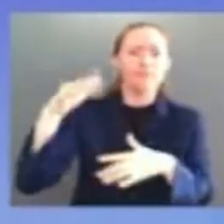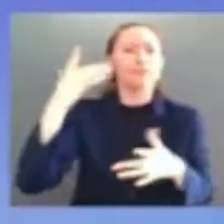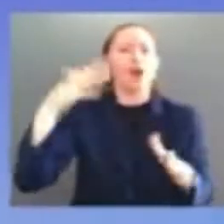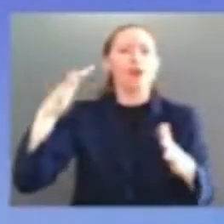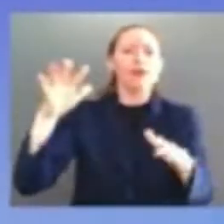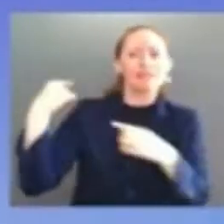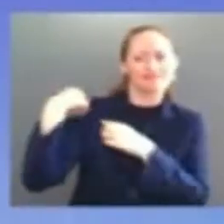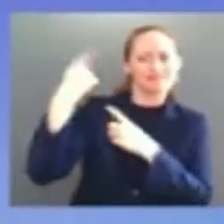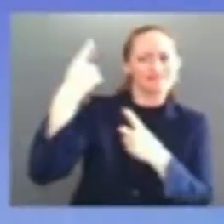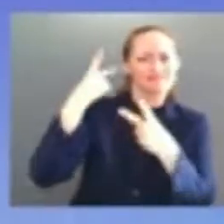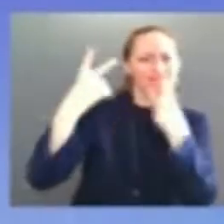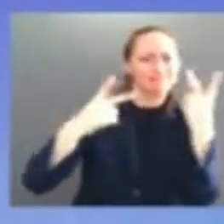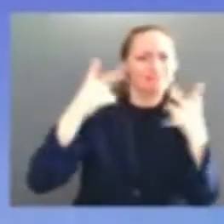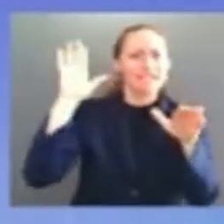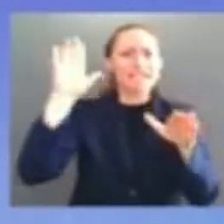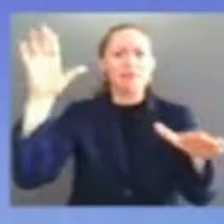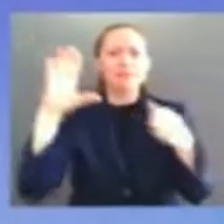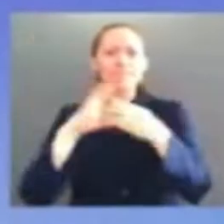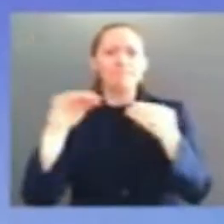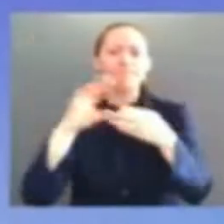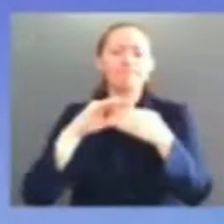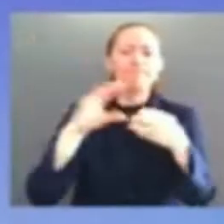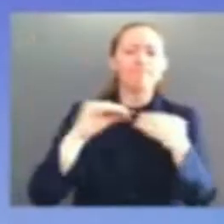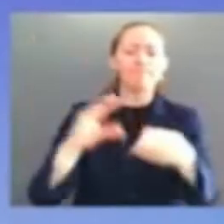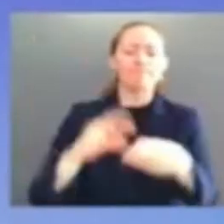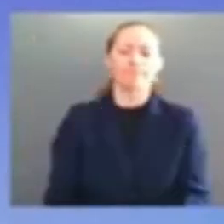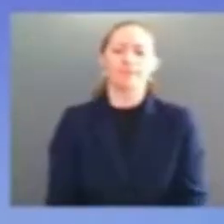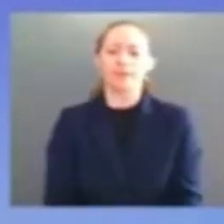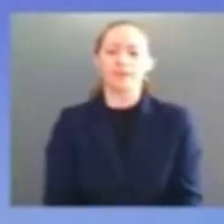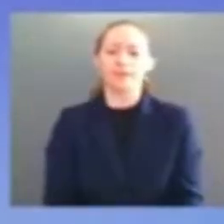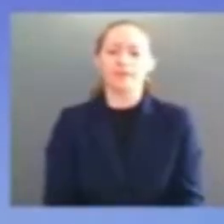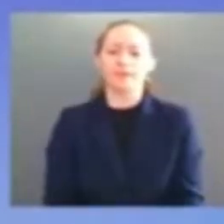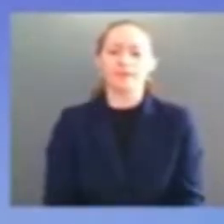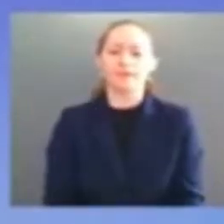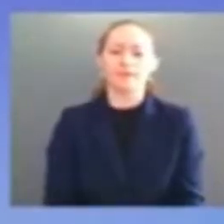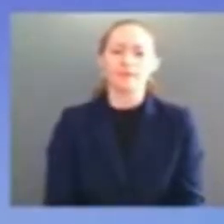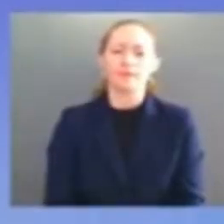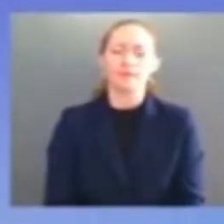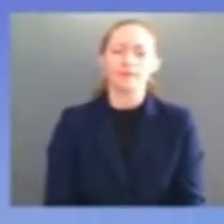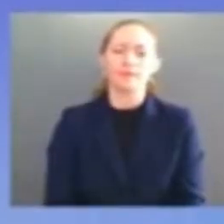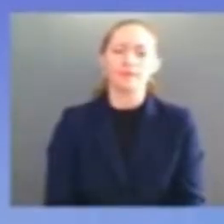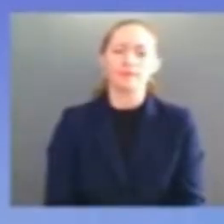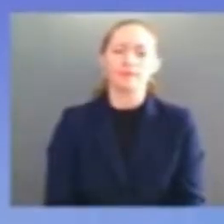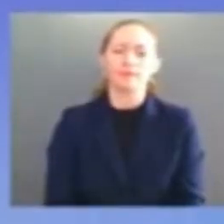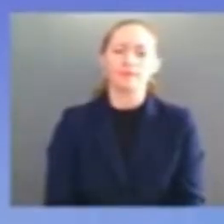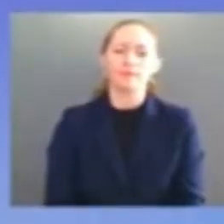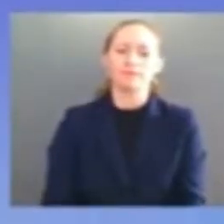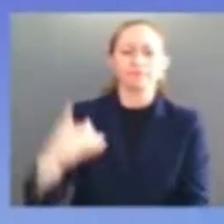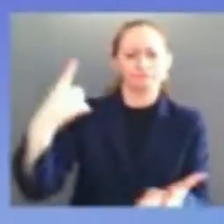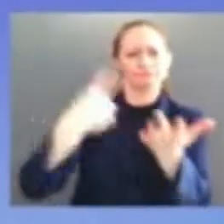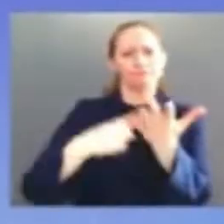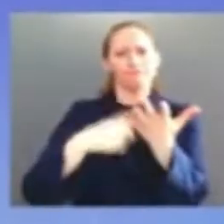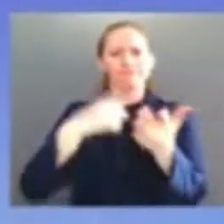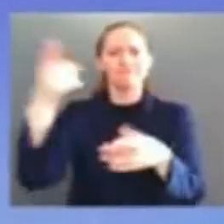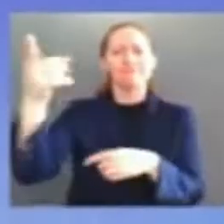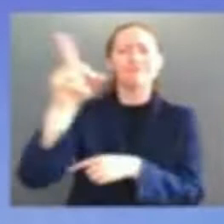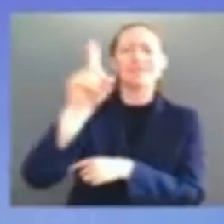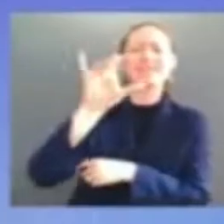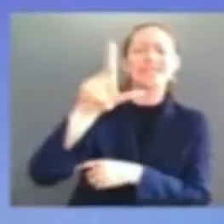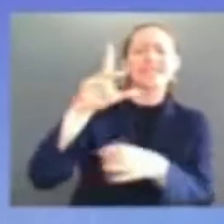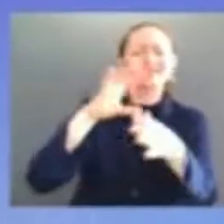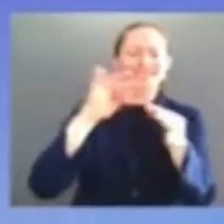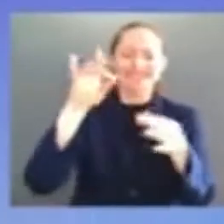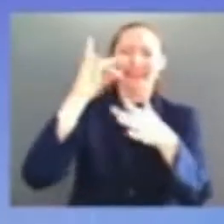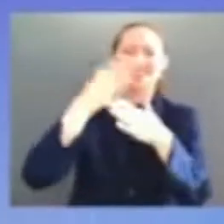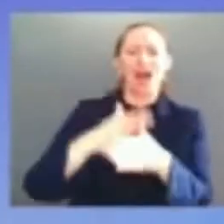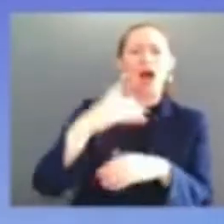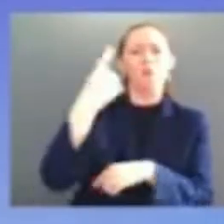her name is verona clemens verona where are you stand up verona i wanted to see you don't mind she